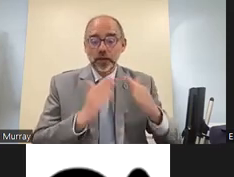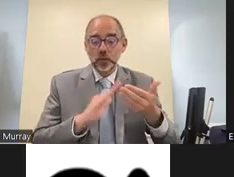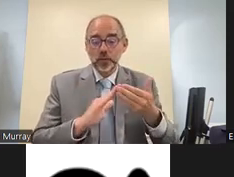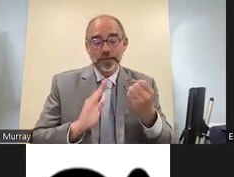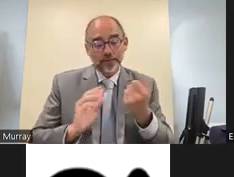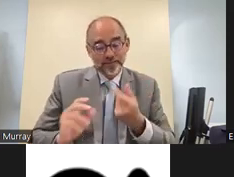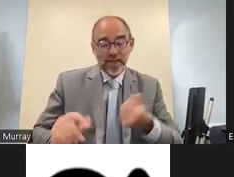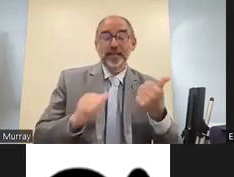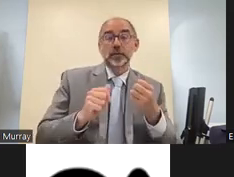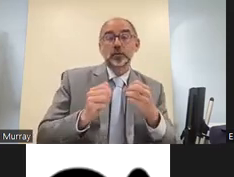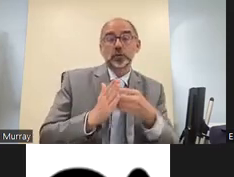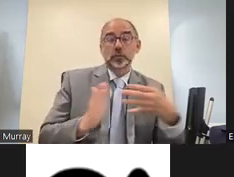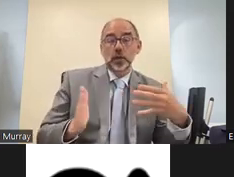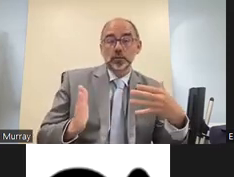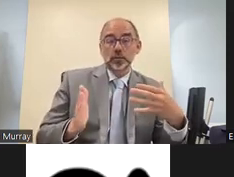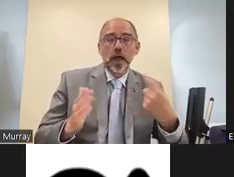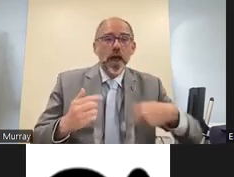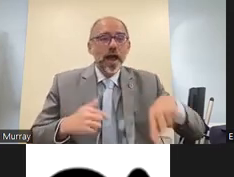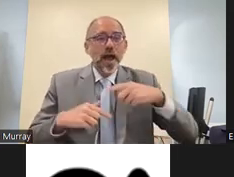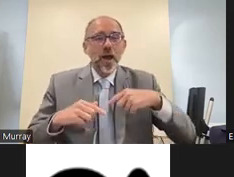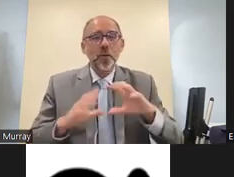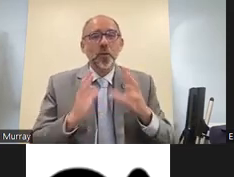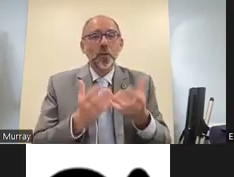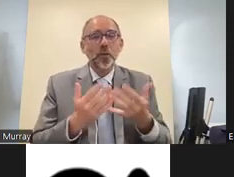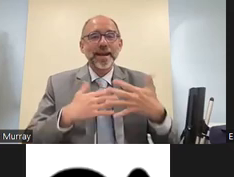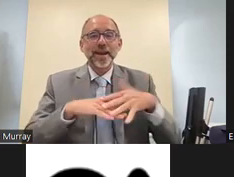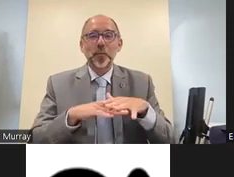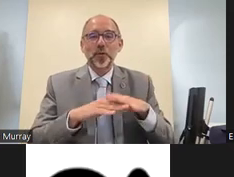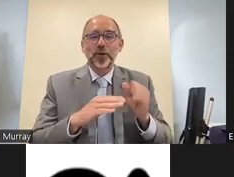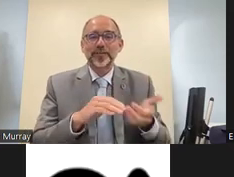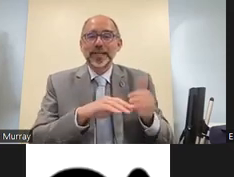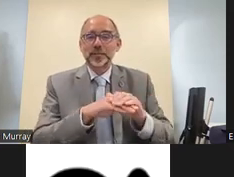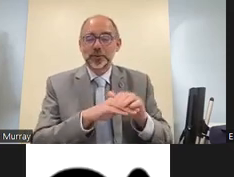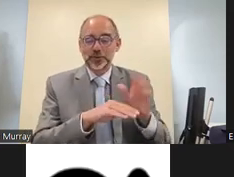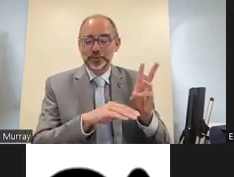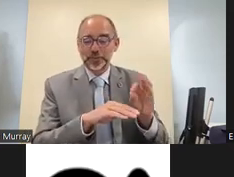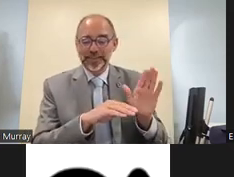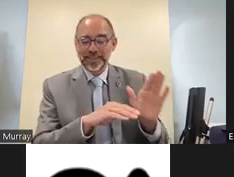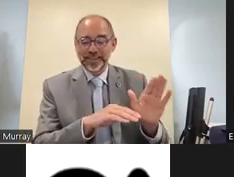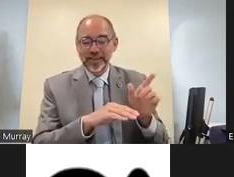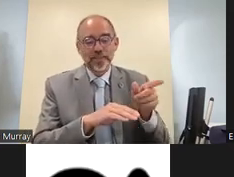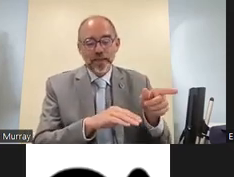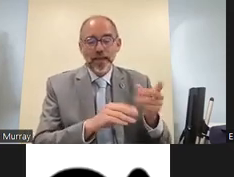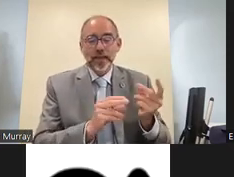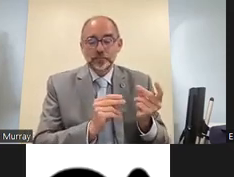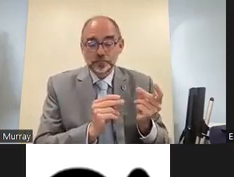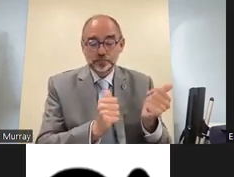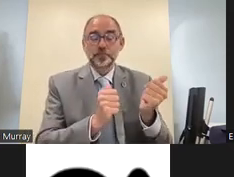communities towards the in after the invasion of ukraine we were able to use our global networks of